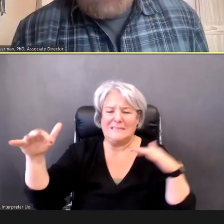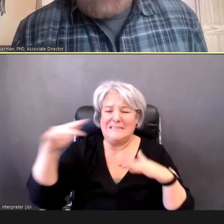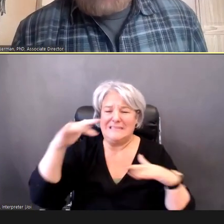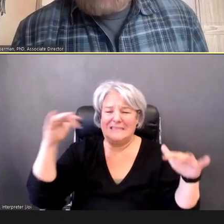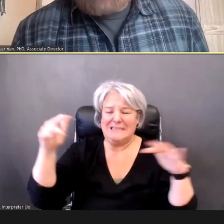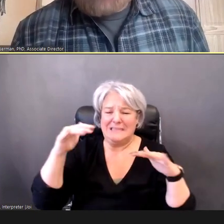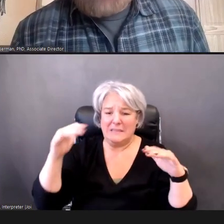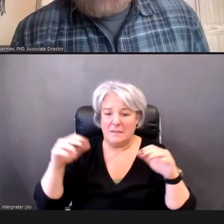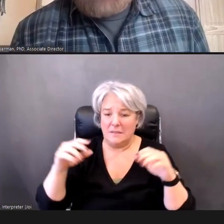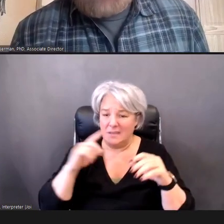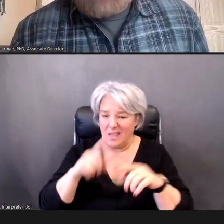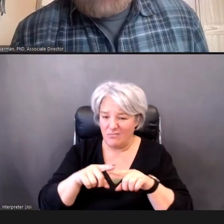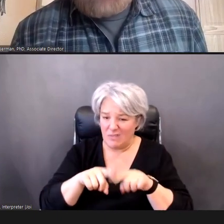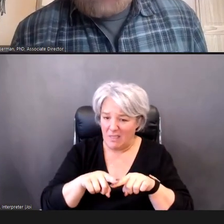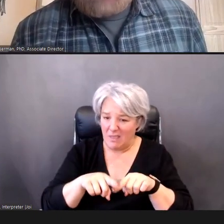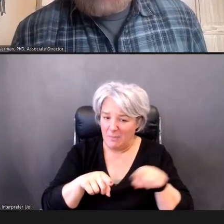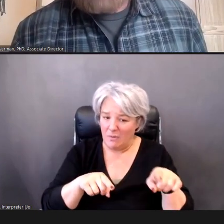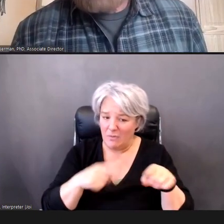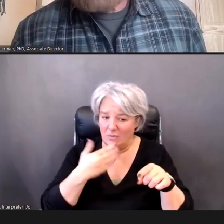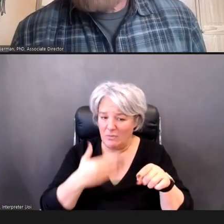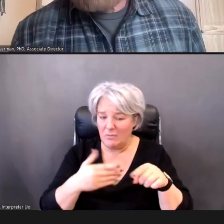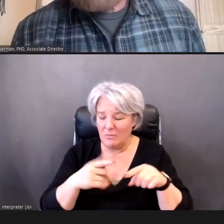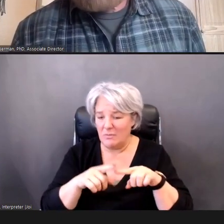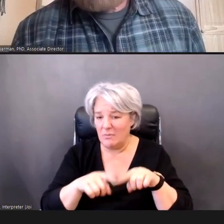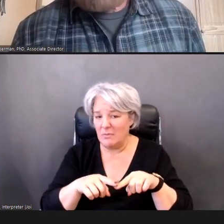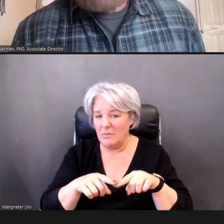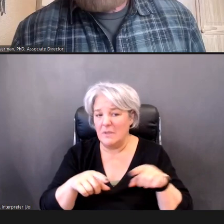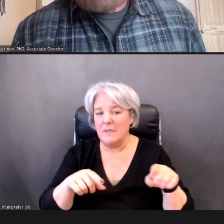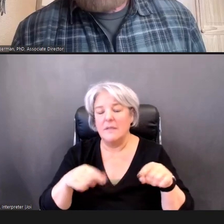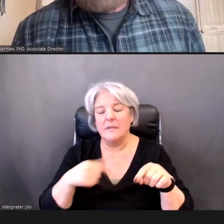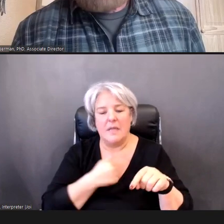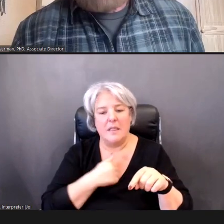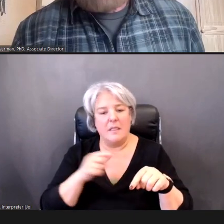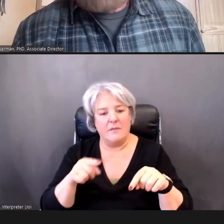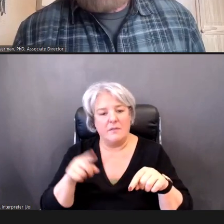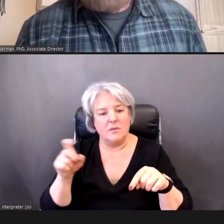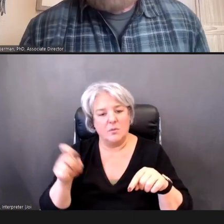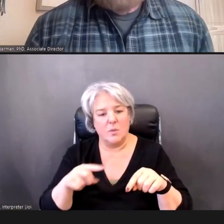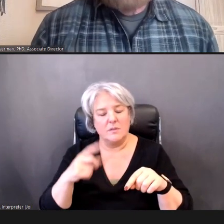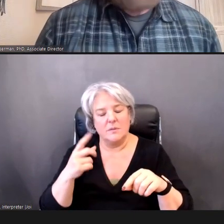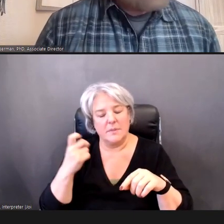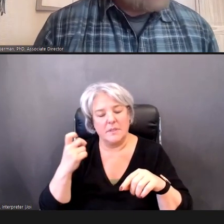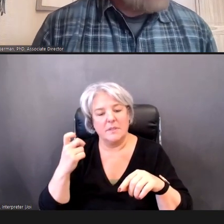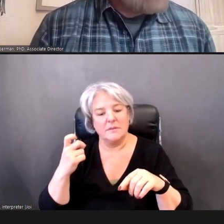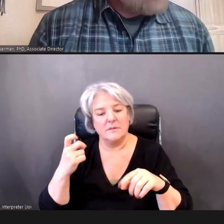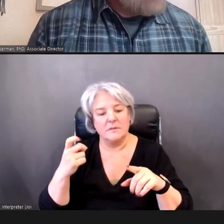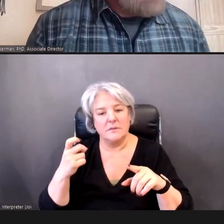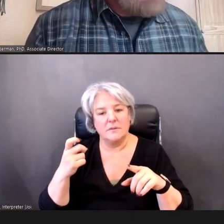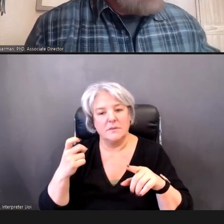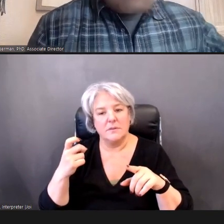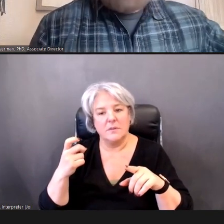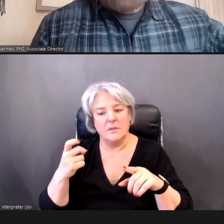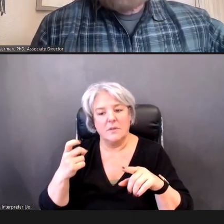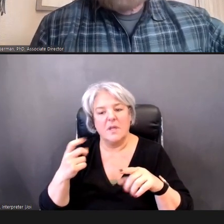Terry Foust, AuD, CCC-A/SLP: Yeah, absolute, in fact I love this question because that's one of the -- so let me talk about both